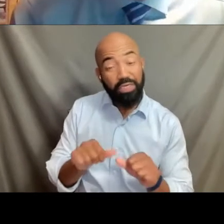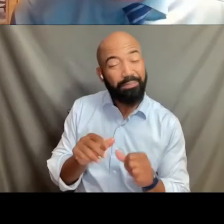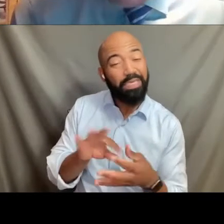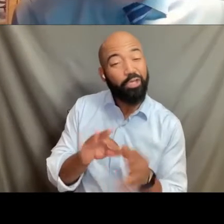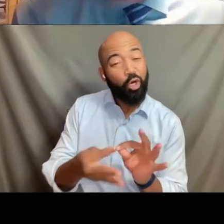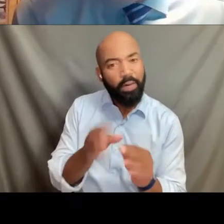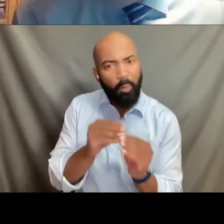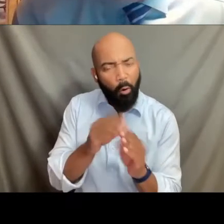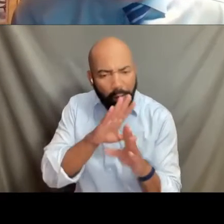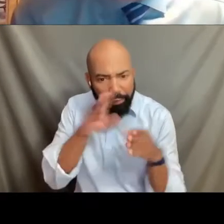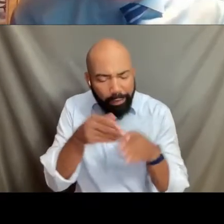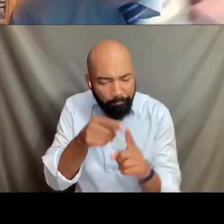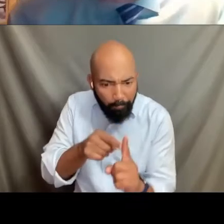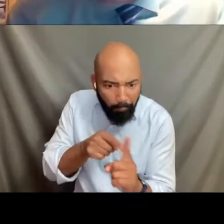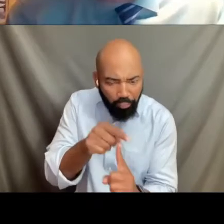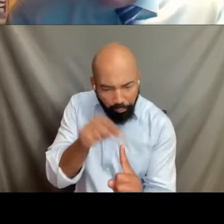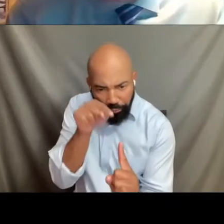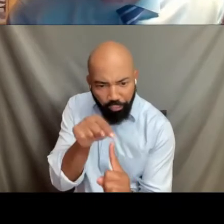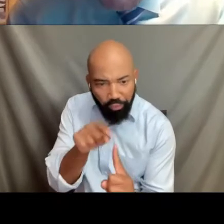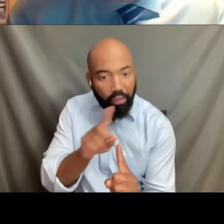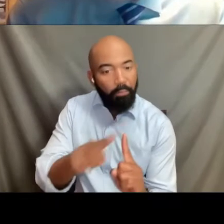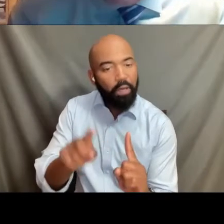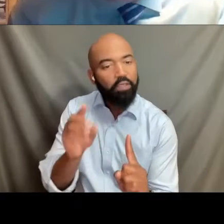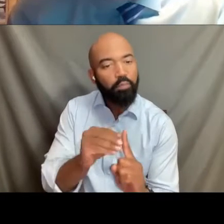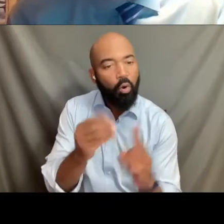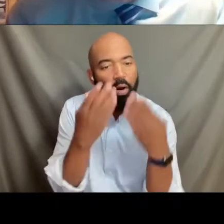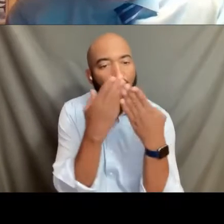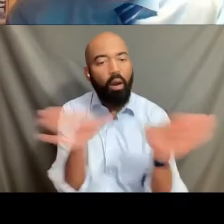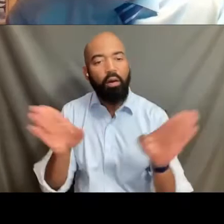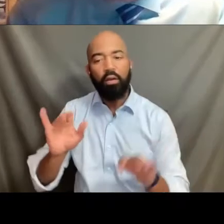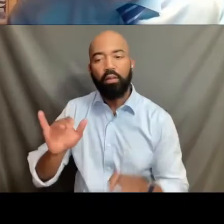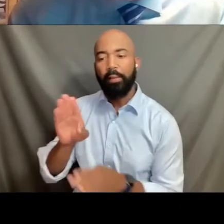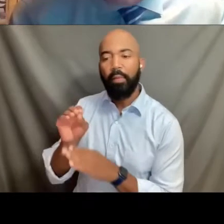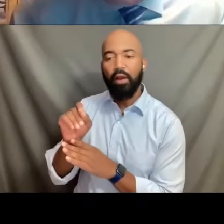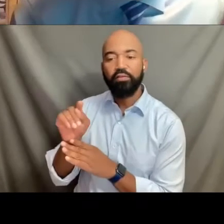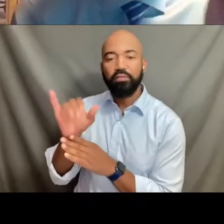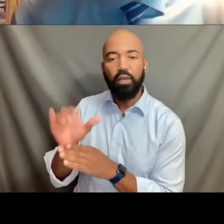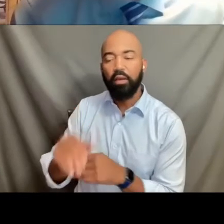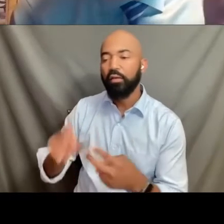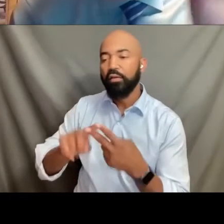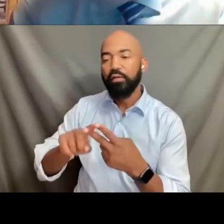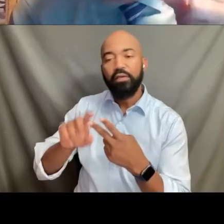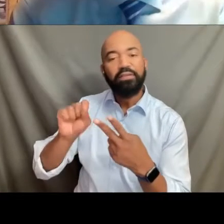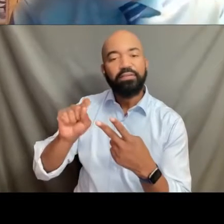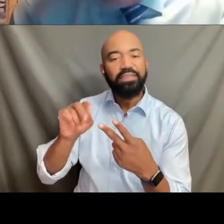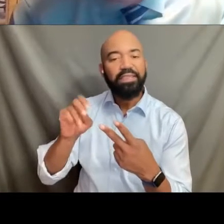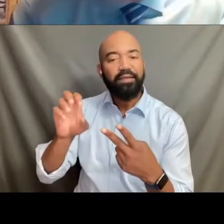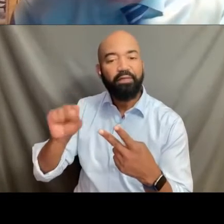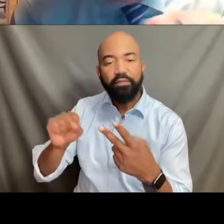It is an affirmation just like the previous case in Bostock and Stevens and Zarda, that indeed the civil rights laws,